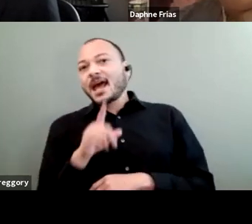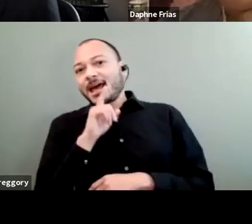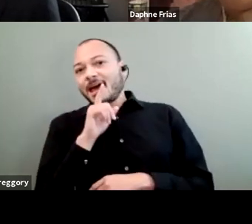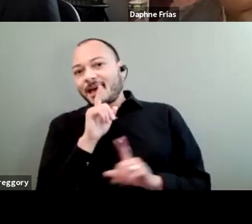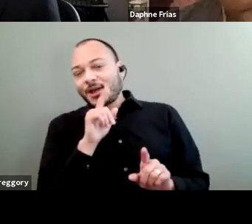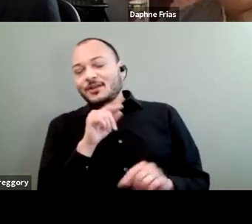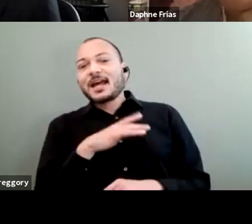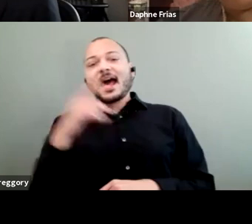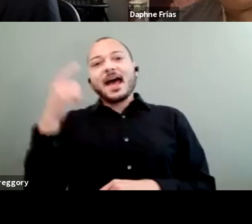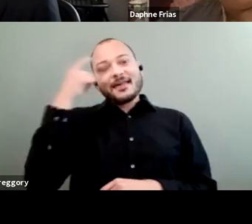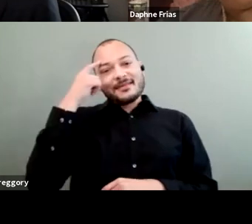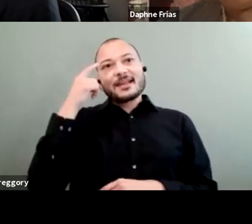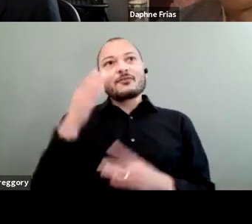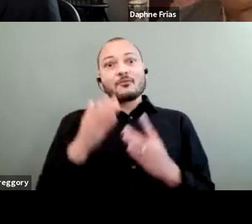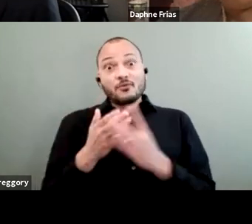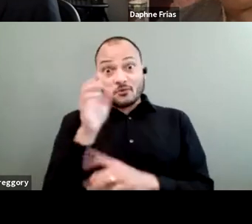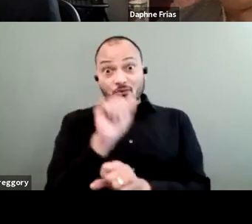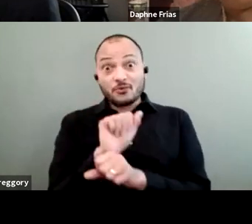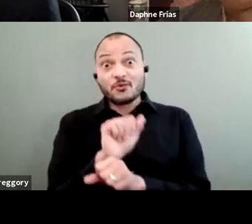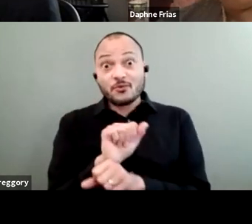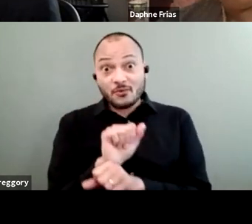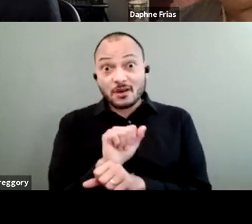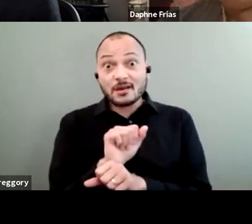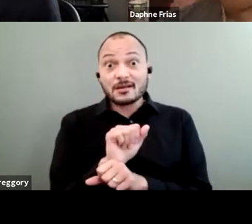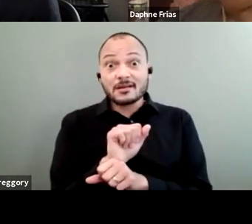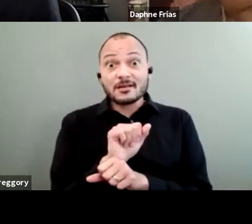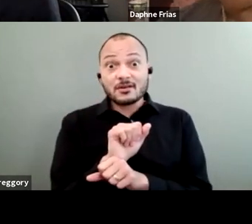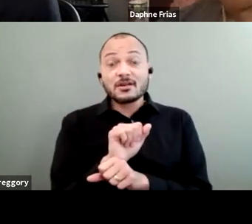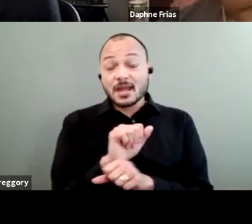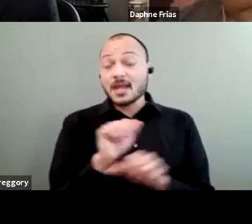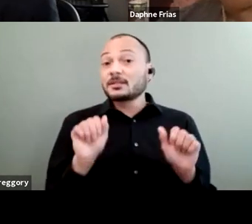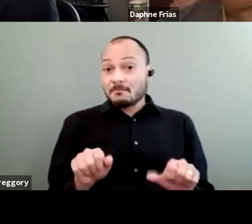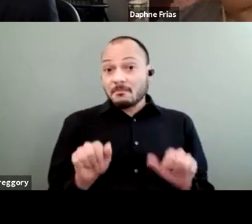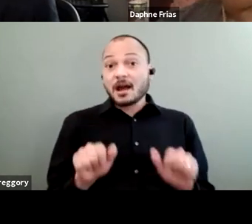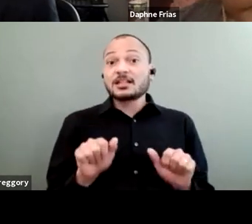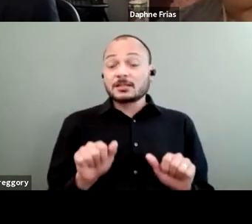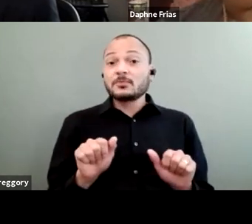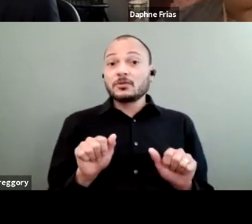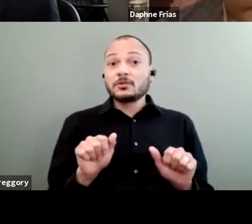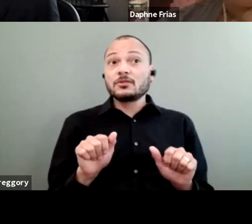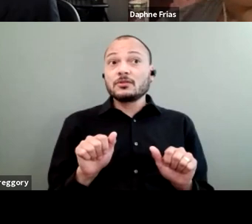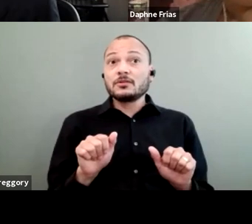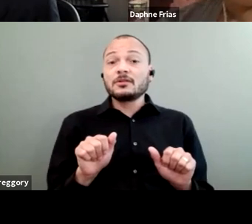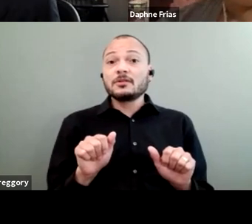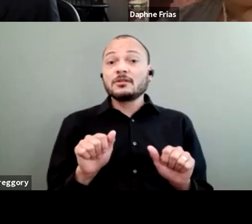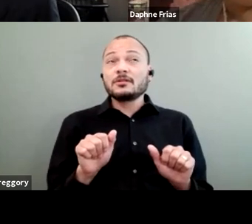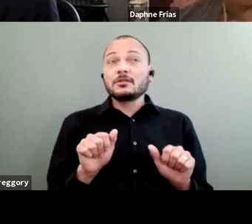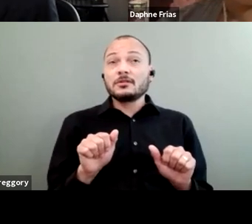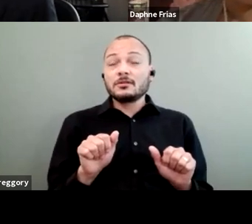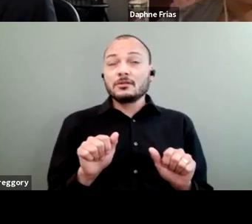within global , it was possible to determine several points that needed to be reinforced.